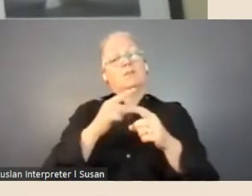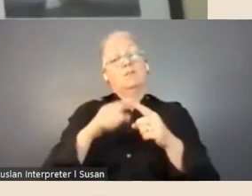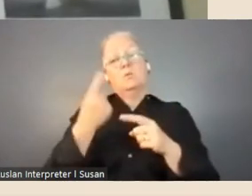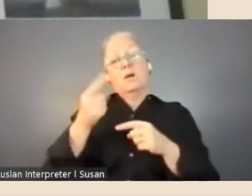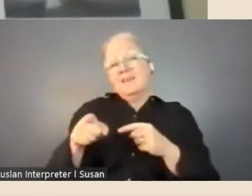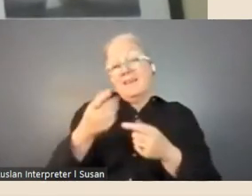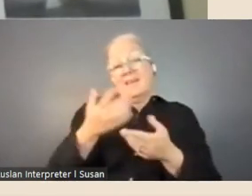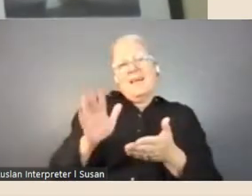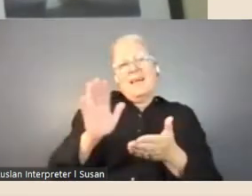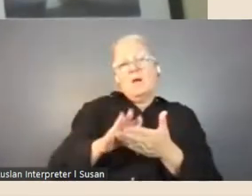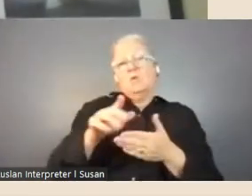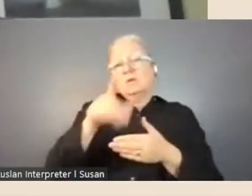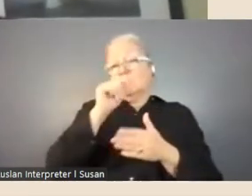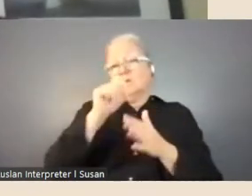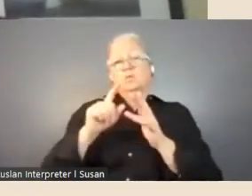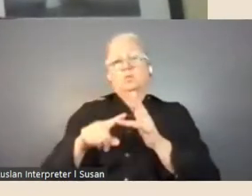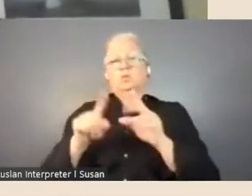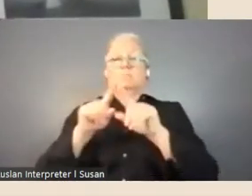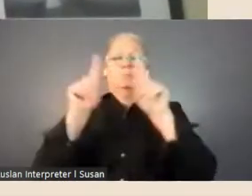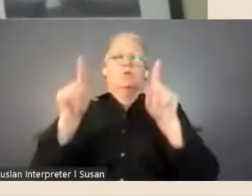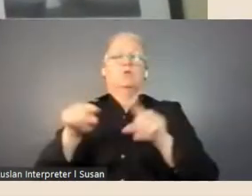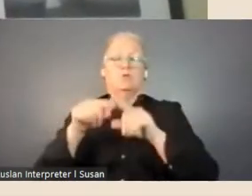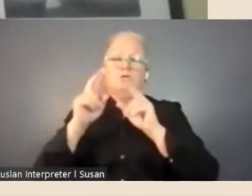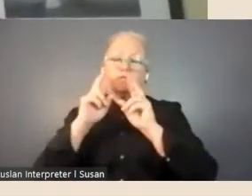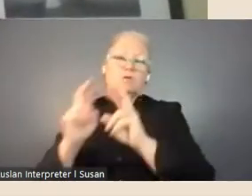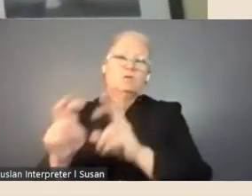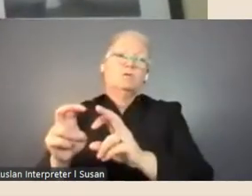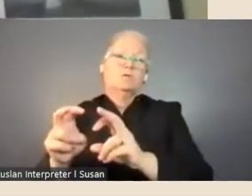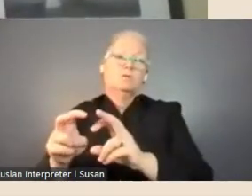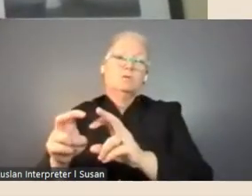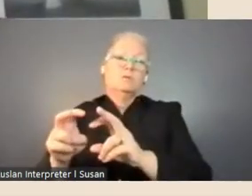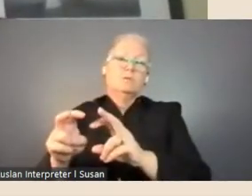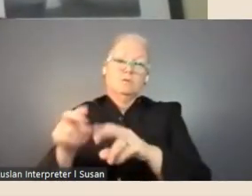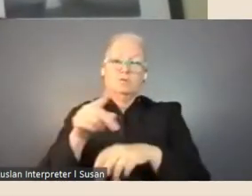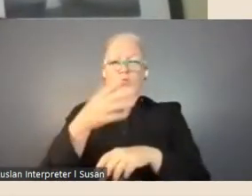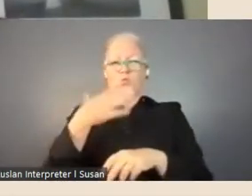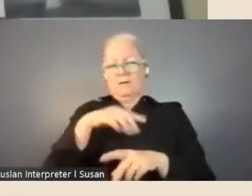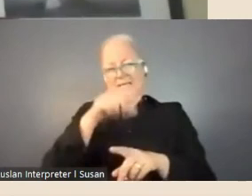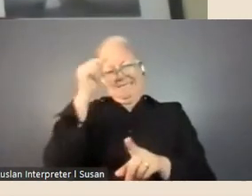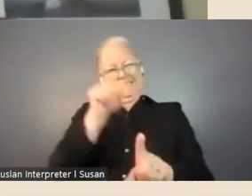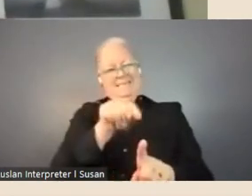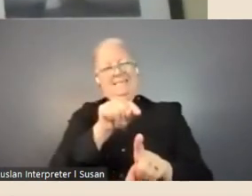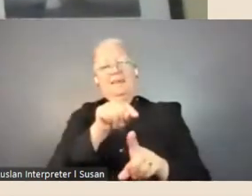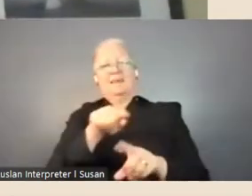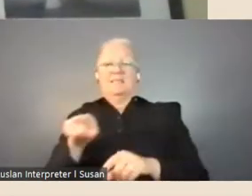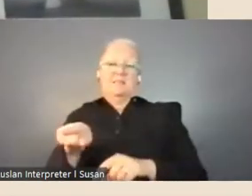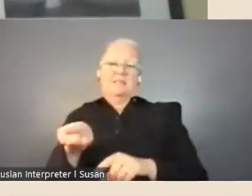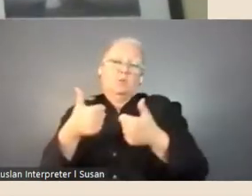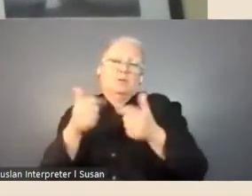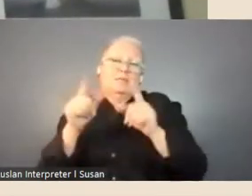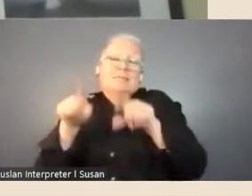research, and that's a, a very good introduction to just how to do your general picture